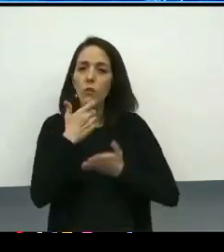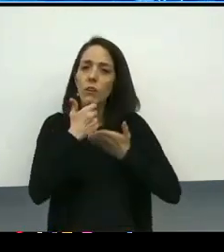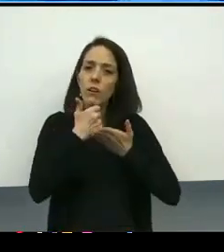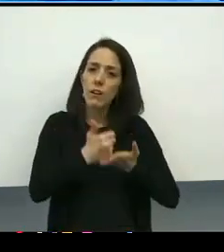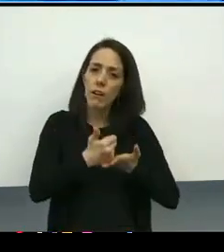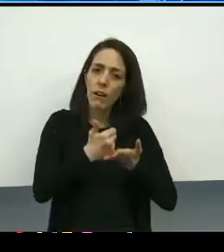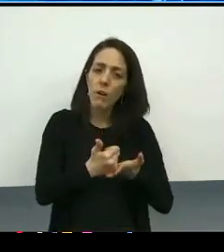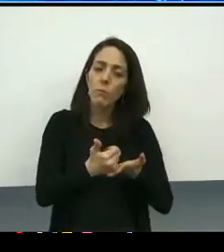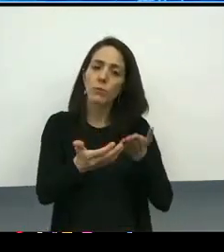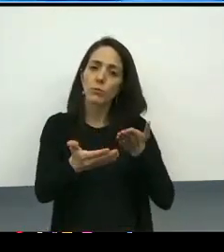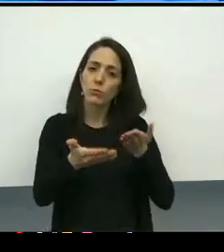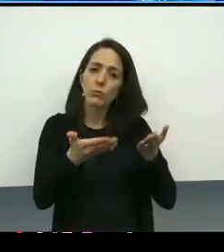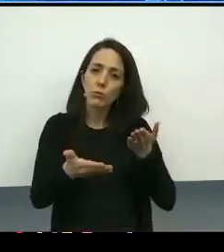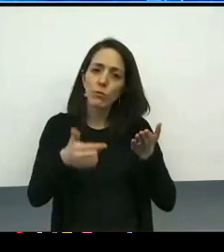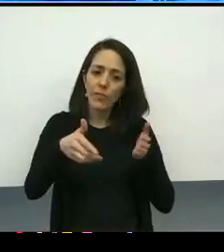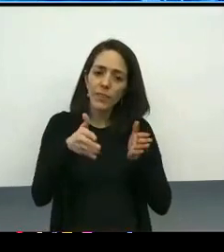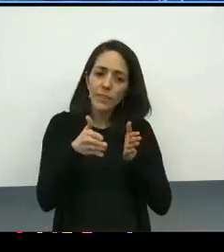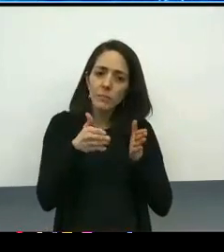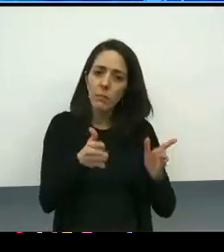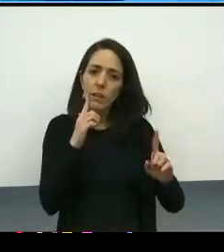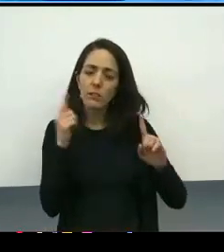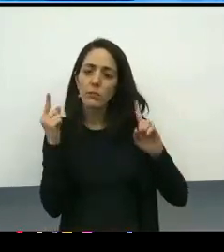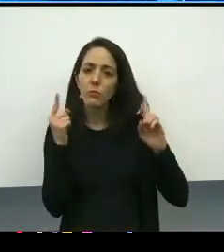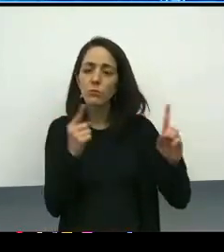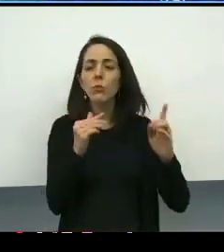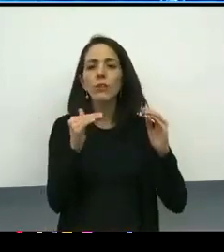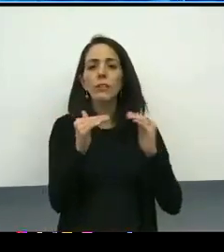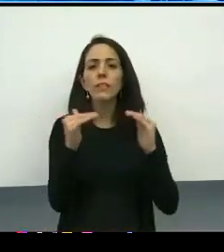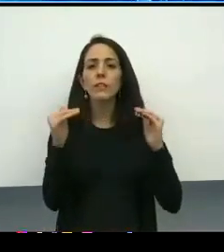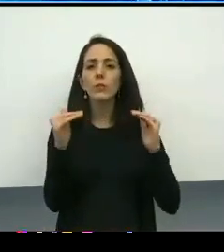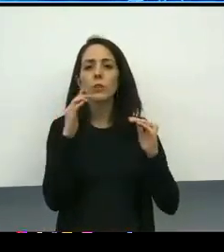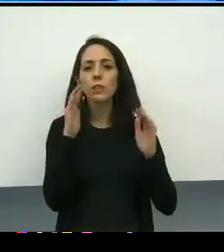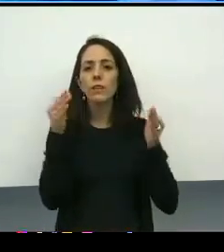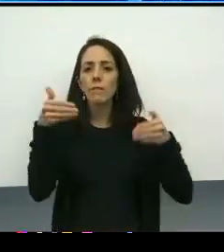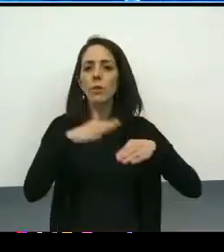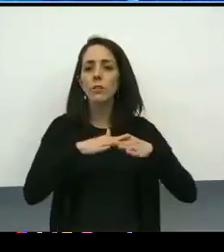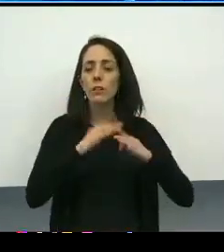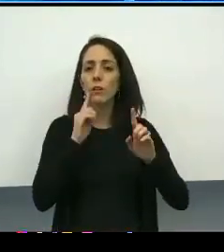that is equally focused on outcomes and safety.